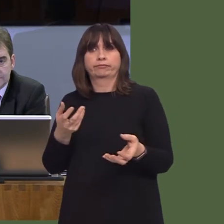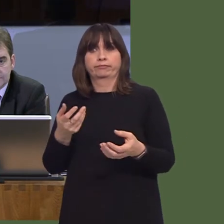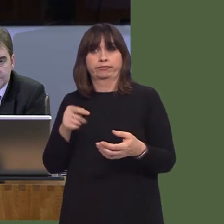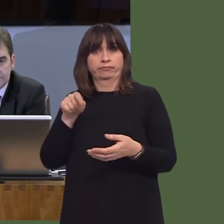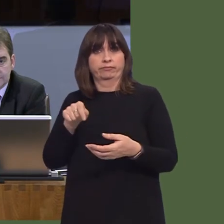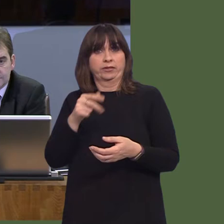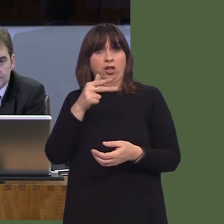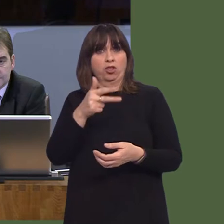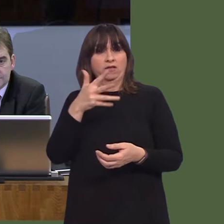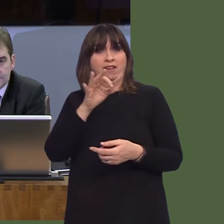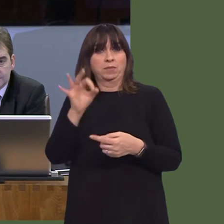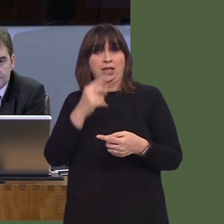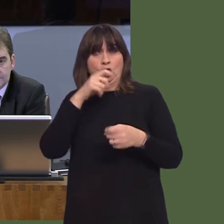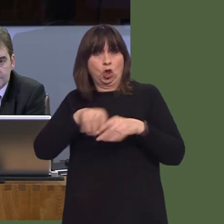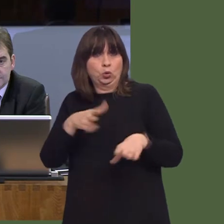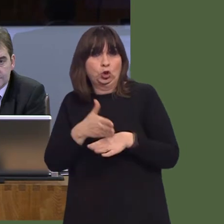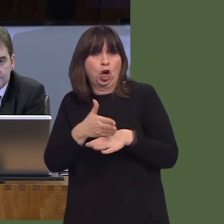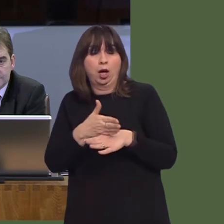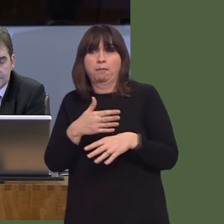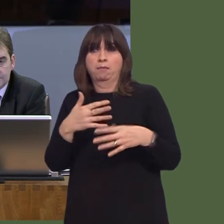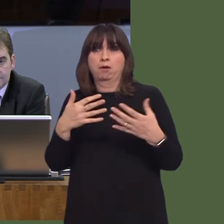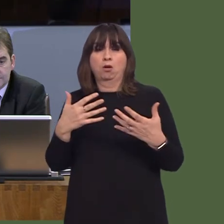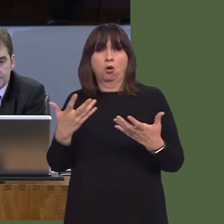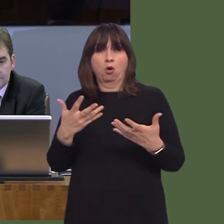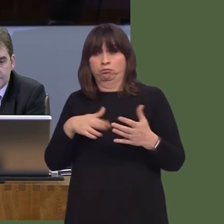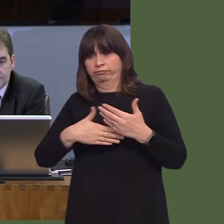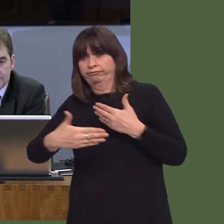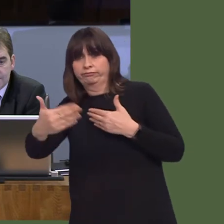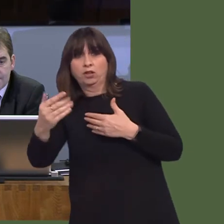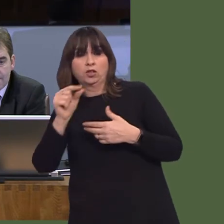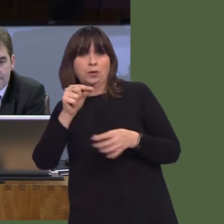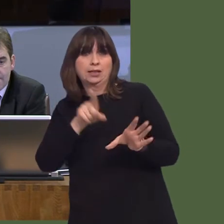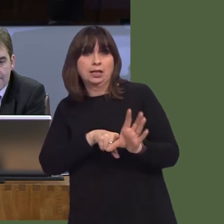feel that they should have had access to superfast broadband who've not yet received it, and